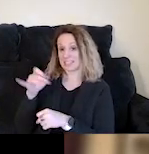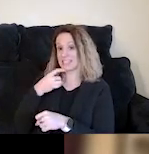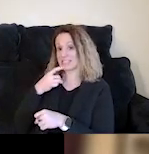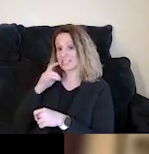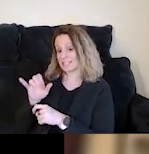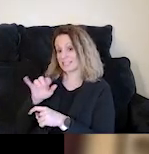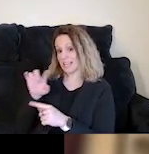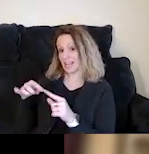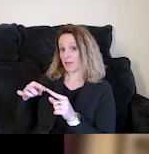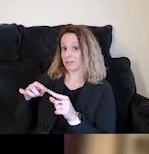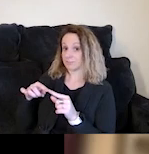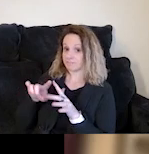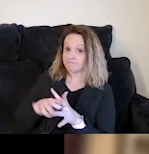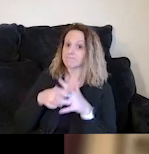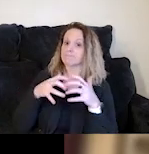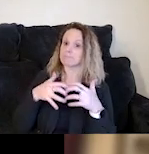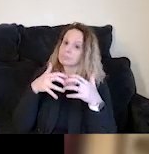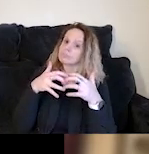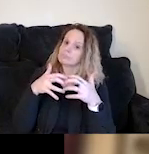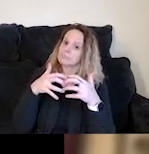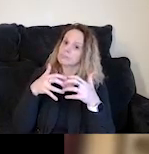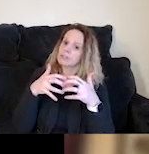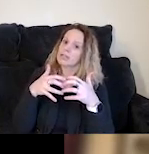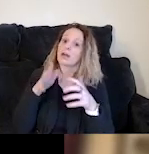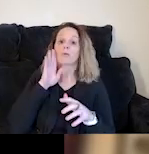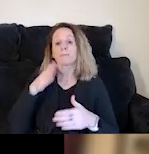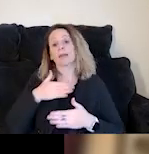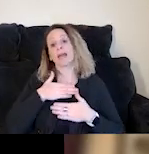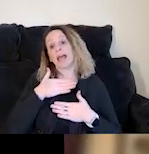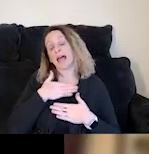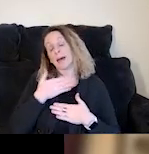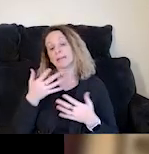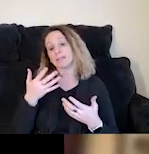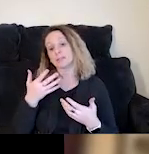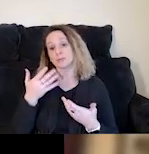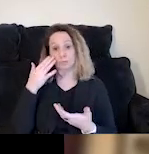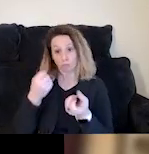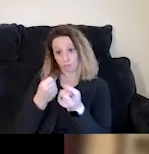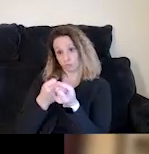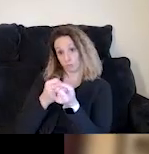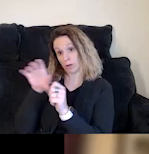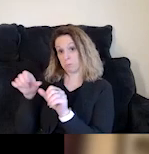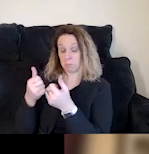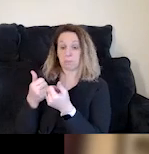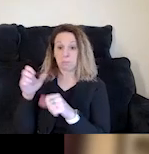and we've innovated in many ways, we would be happy to, you know, support other agencies that are trying to implement